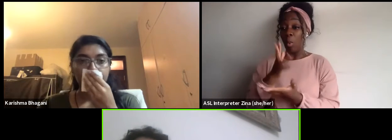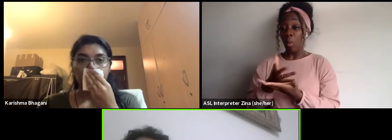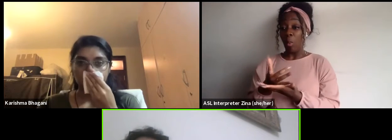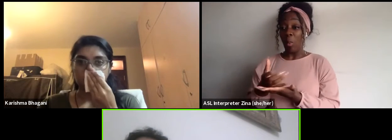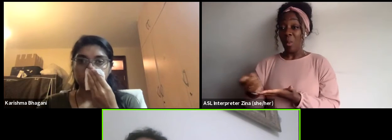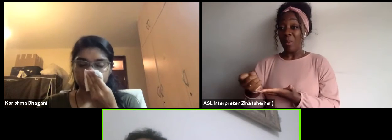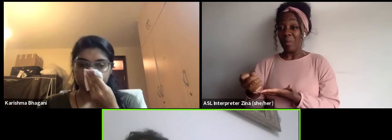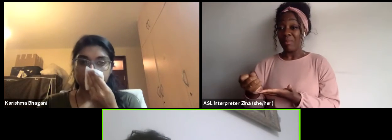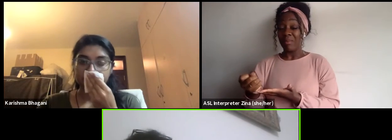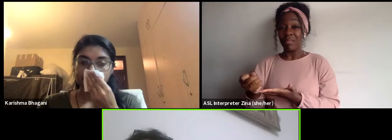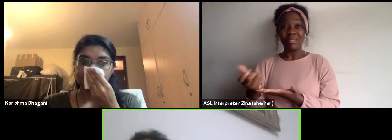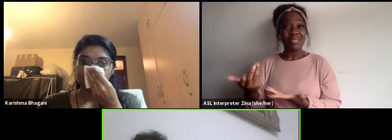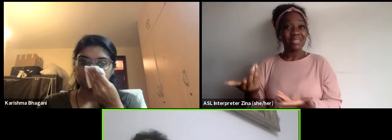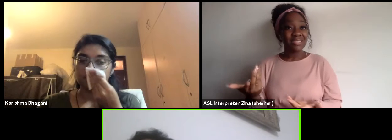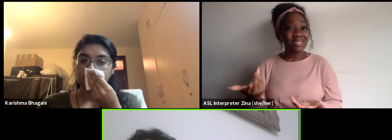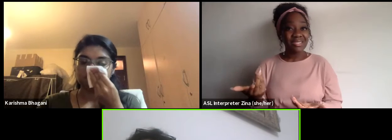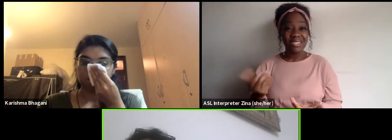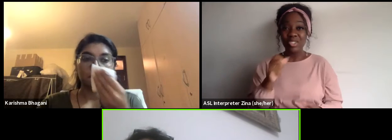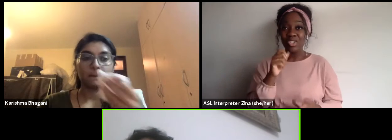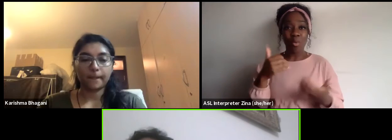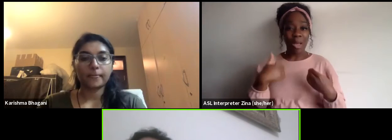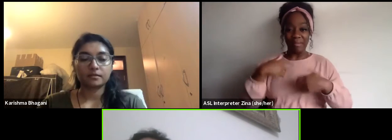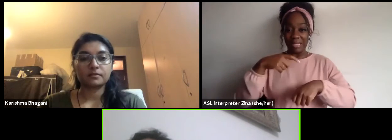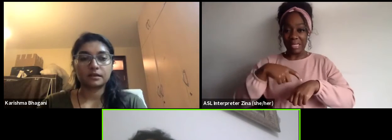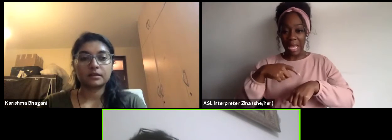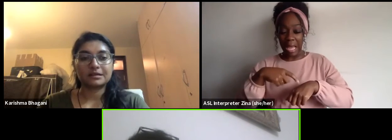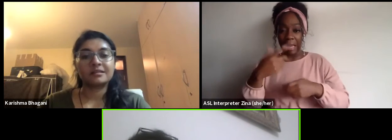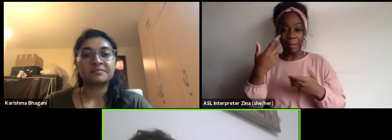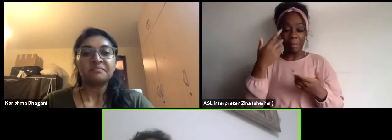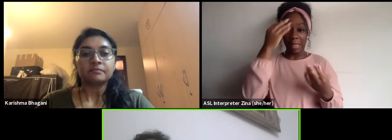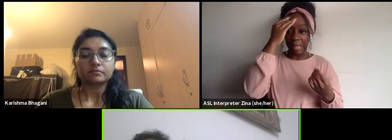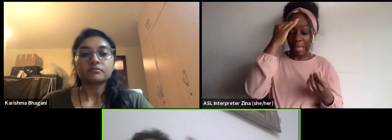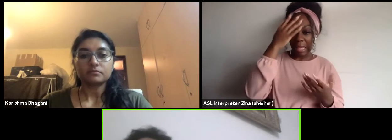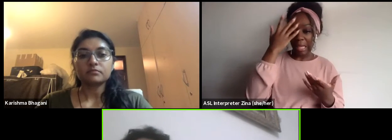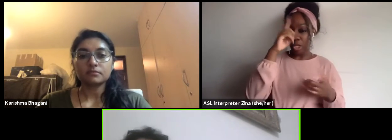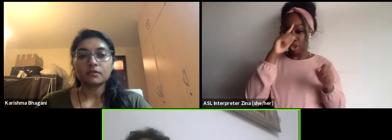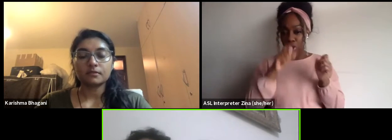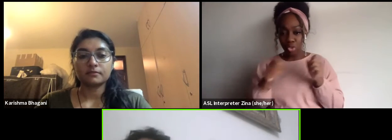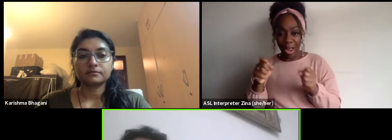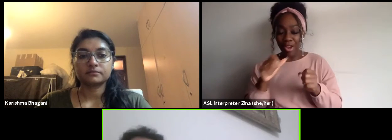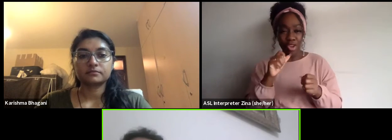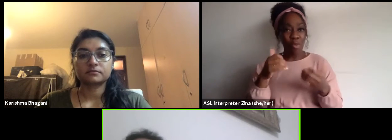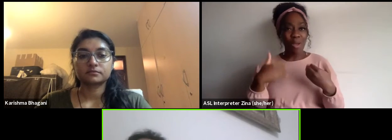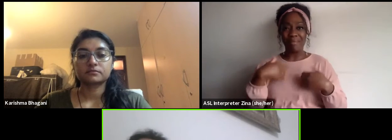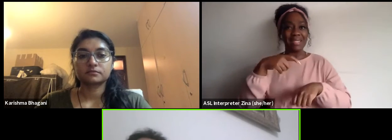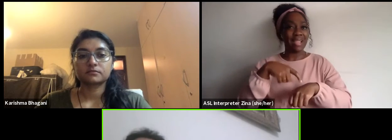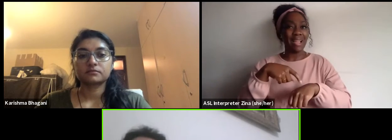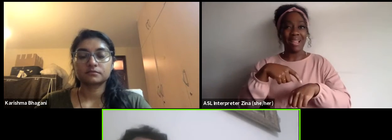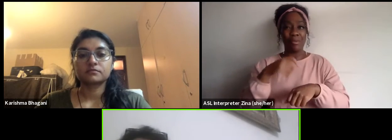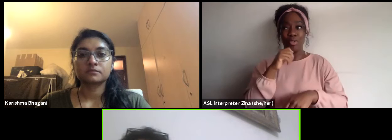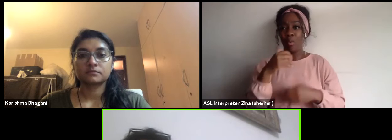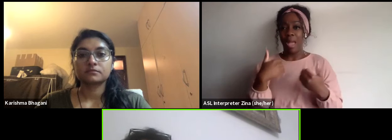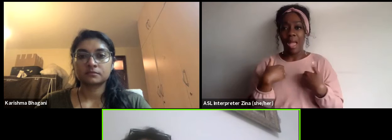to think and strategize, you don't have choice. So you keep that, I'm not saying this is the ideal